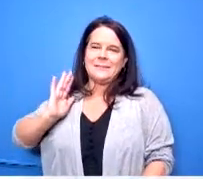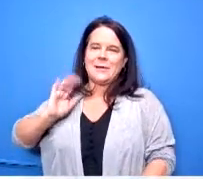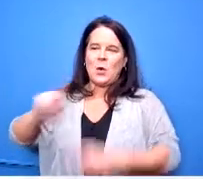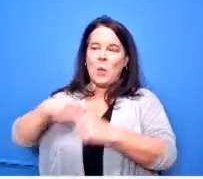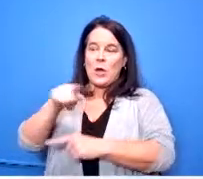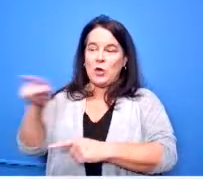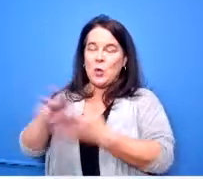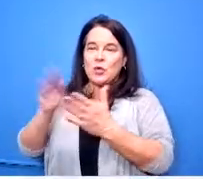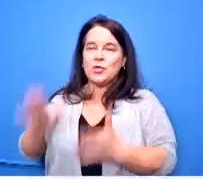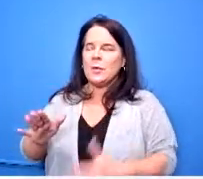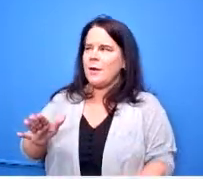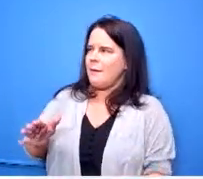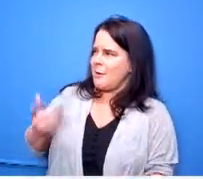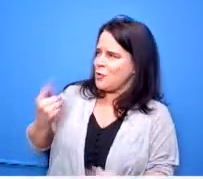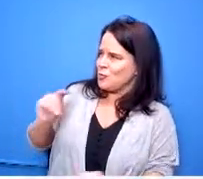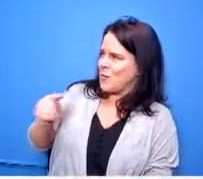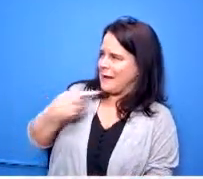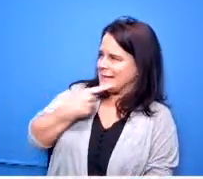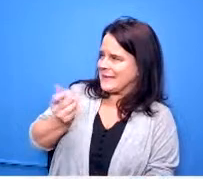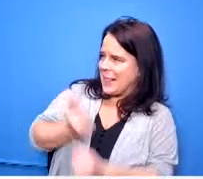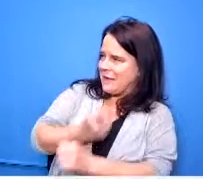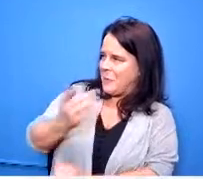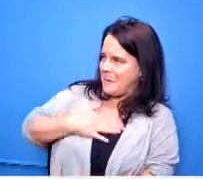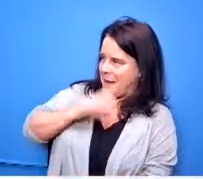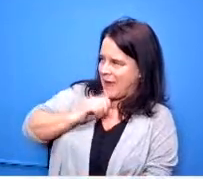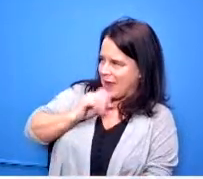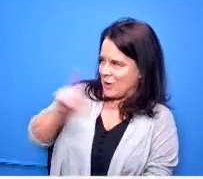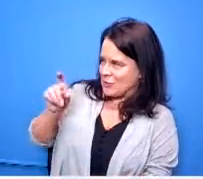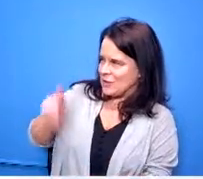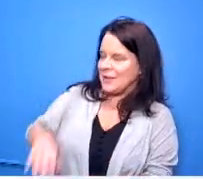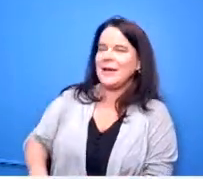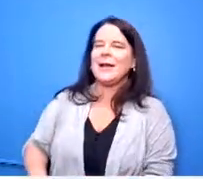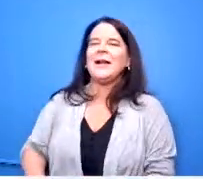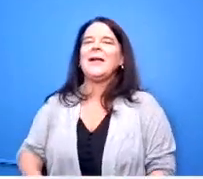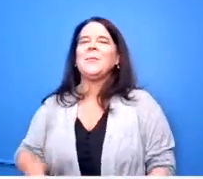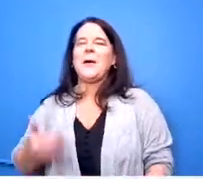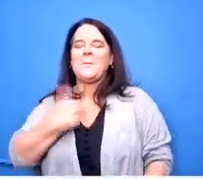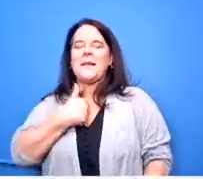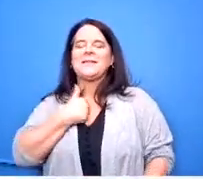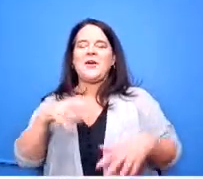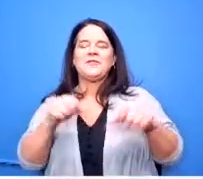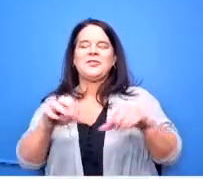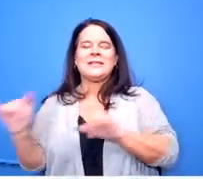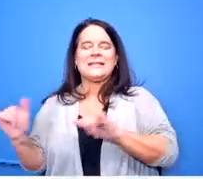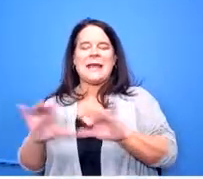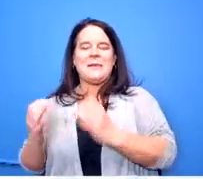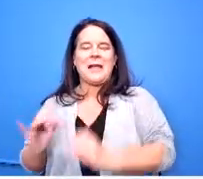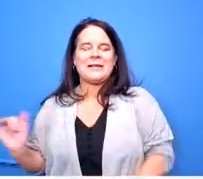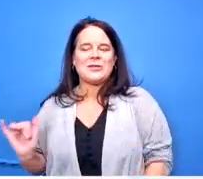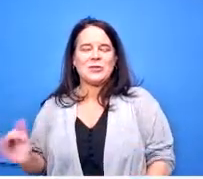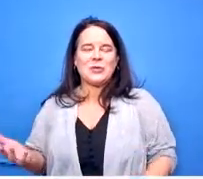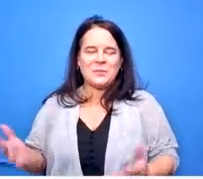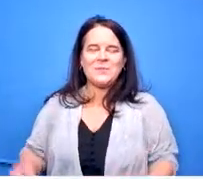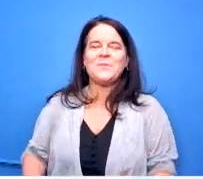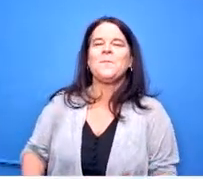to age me chief duty well i had those courses too so that is something that they have asked for